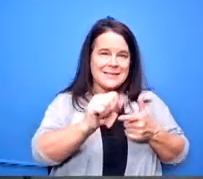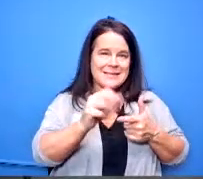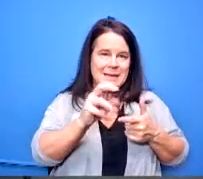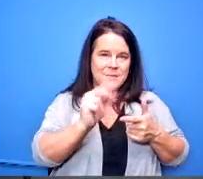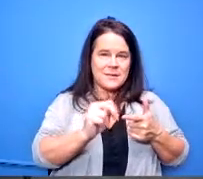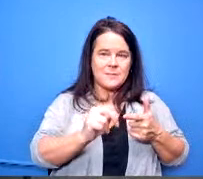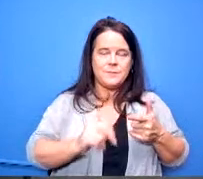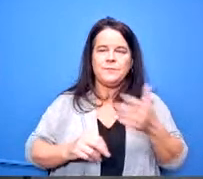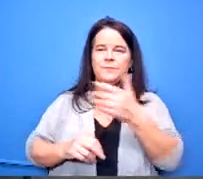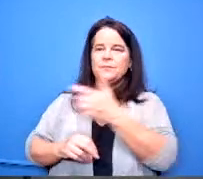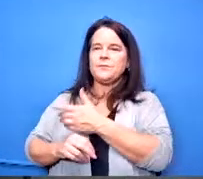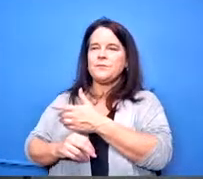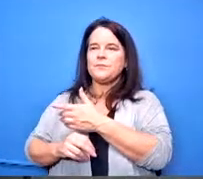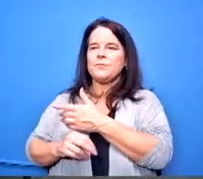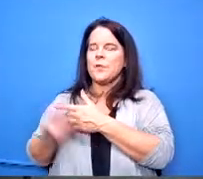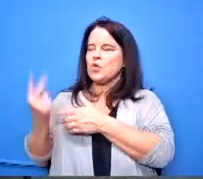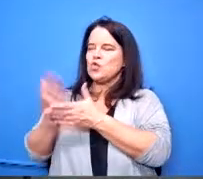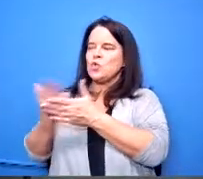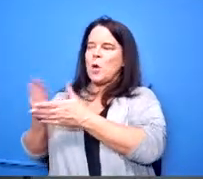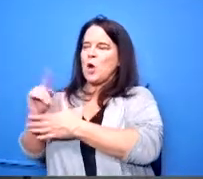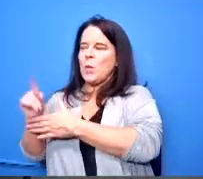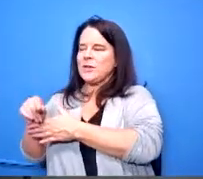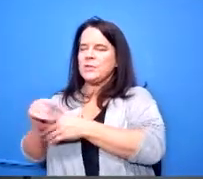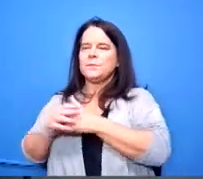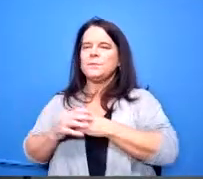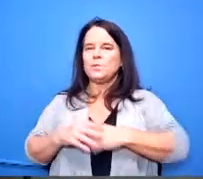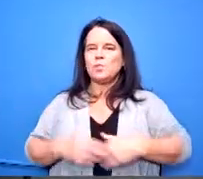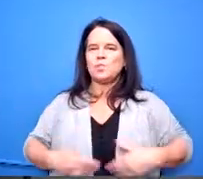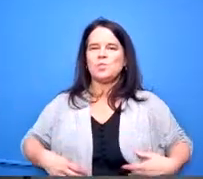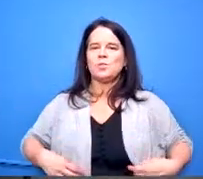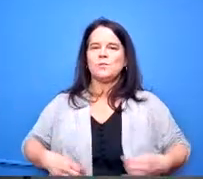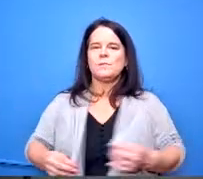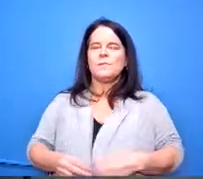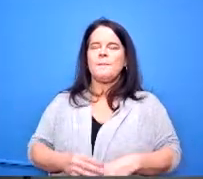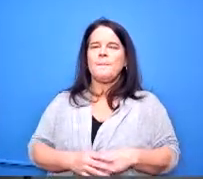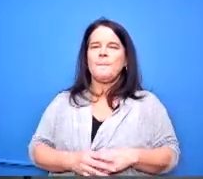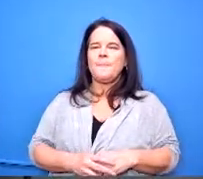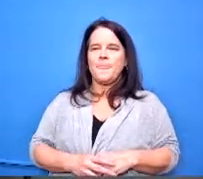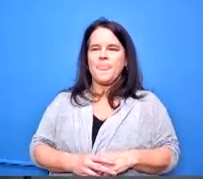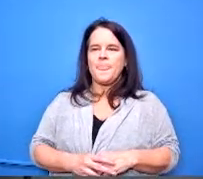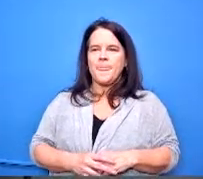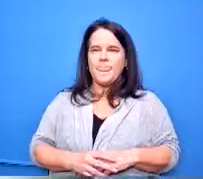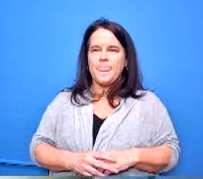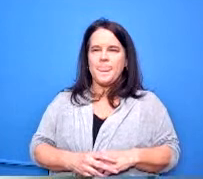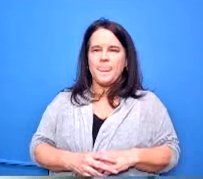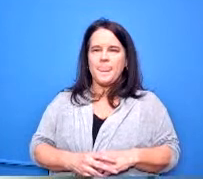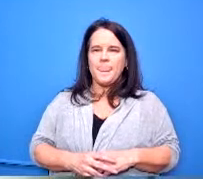i had a two-part question oh the first one is do we do do you do any adjunct teaching